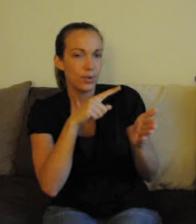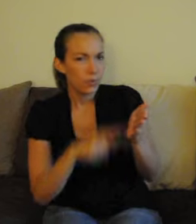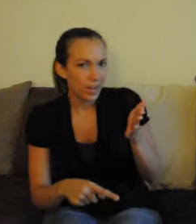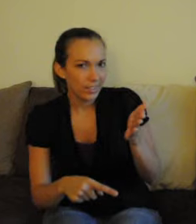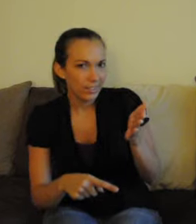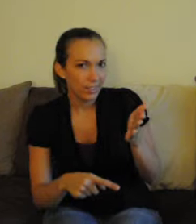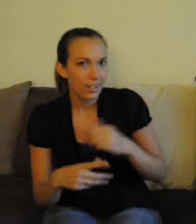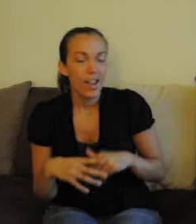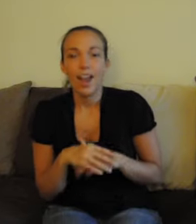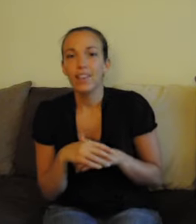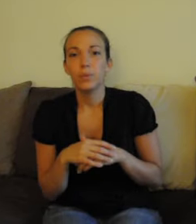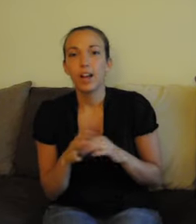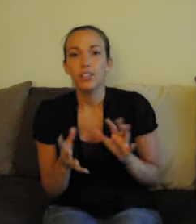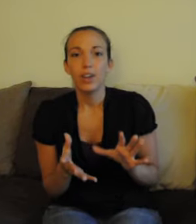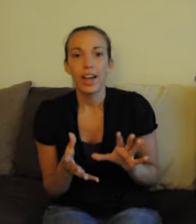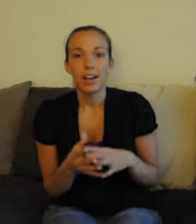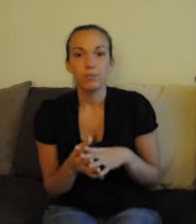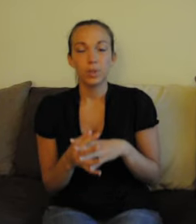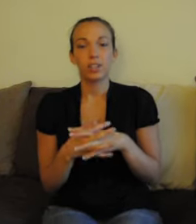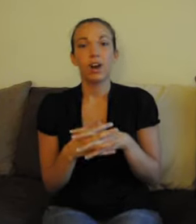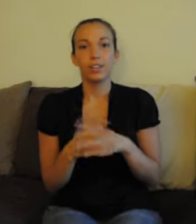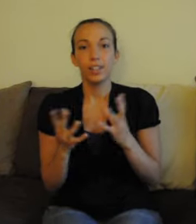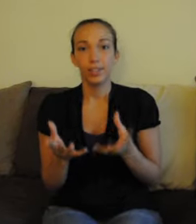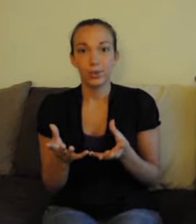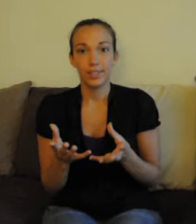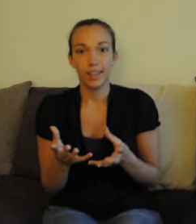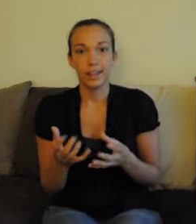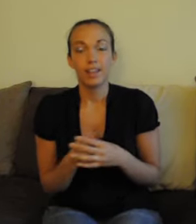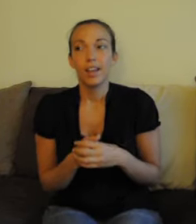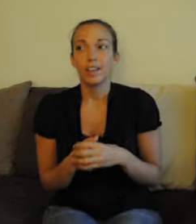And then we also have what is called a loan sign